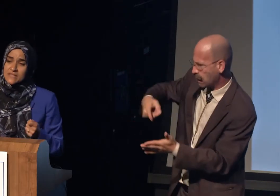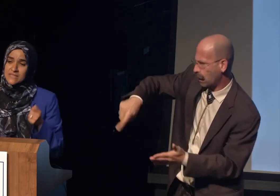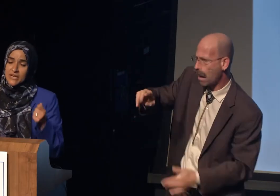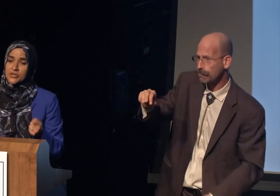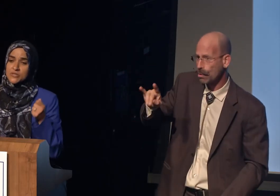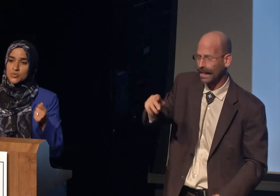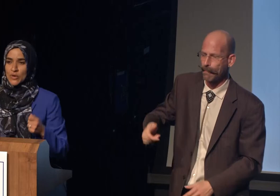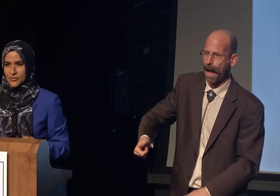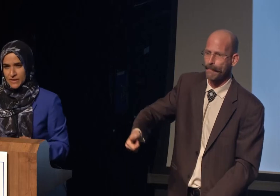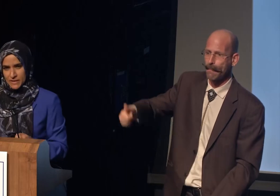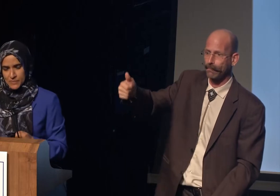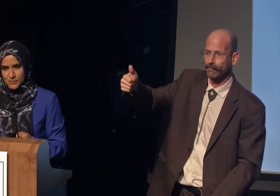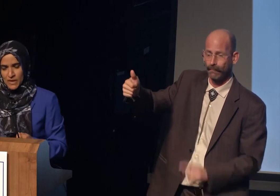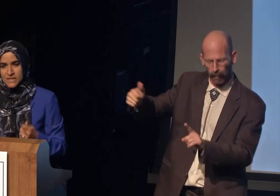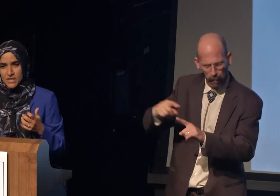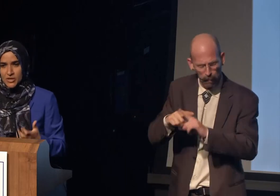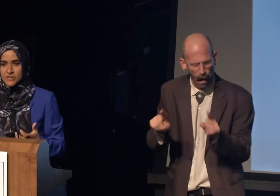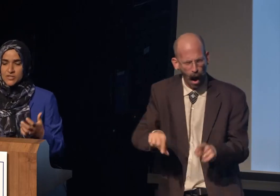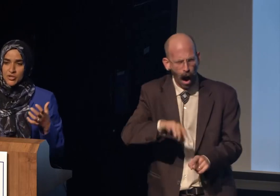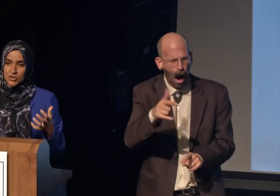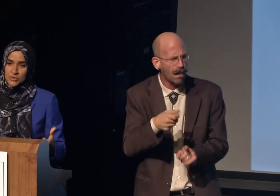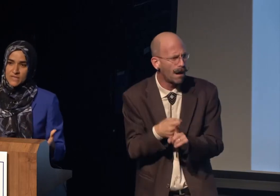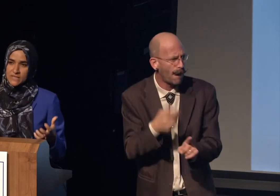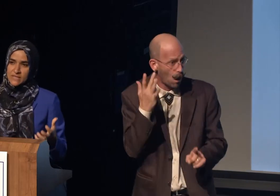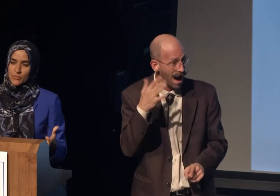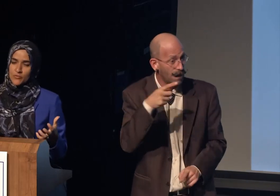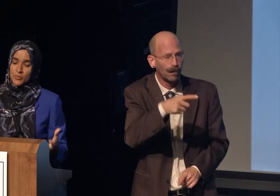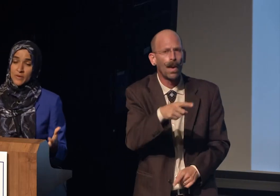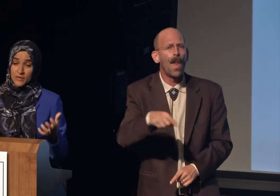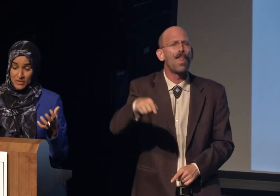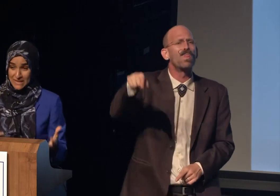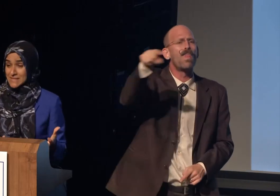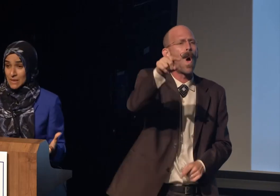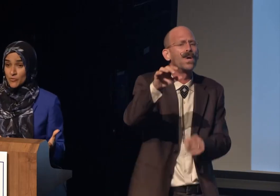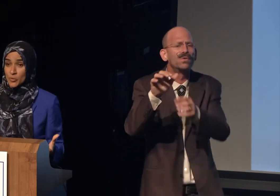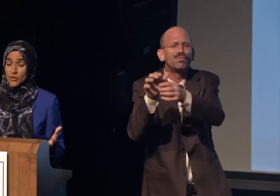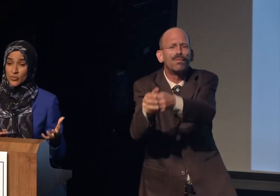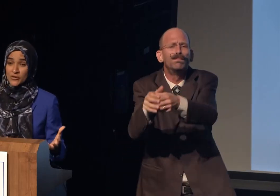But it also strengthens terrorist rhetoric. Terrorists are using Islamophobic rhetoric